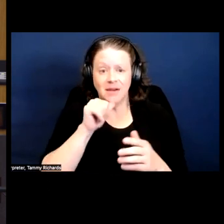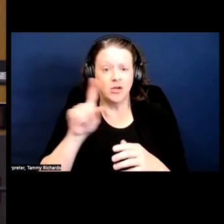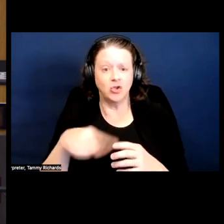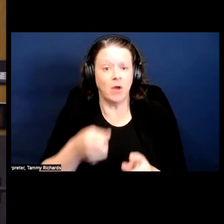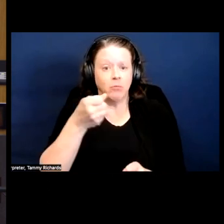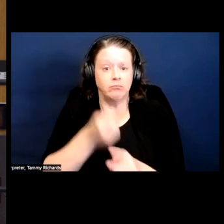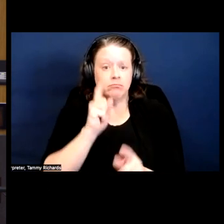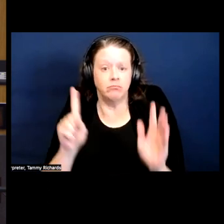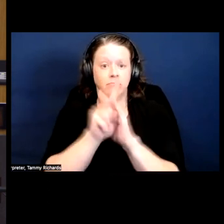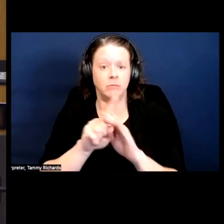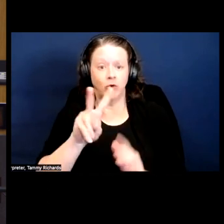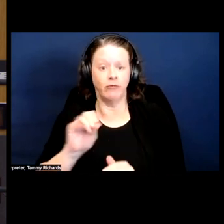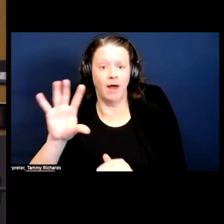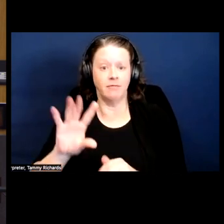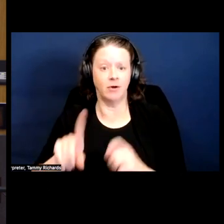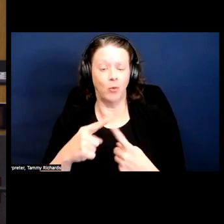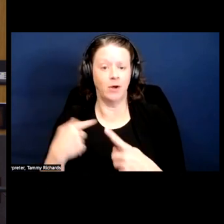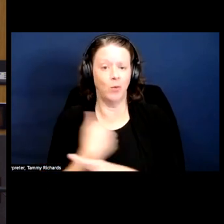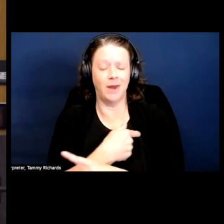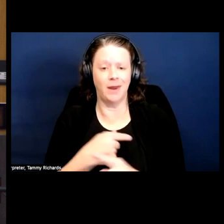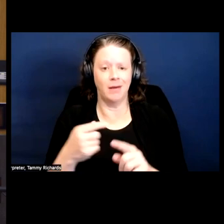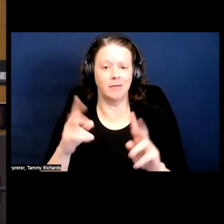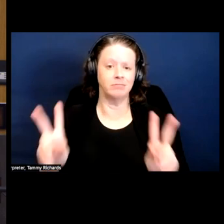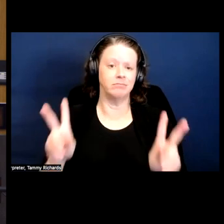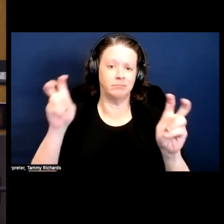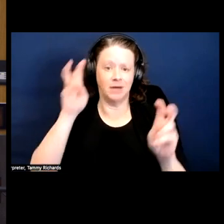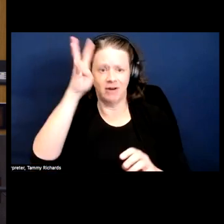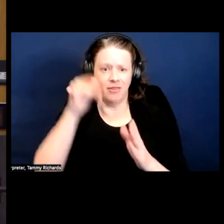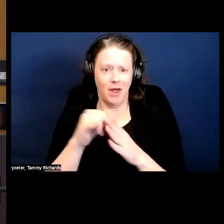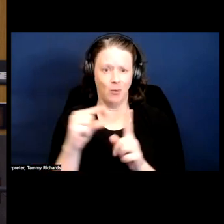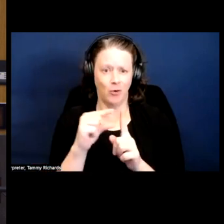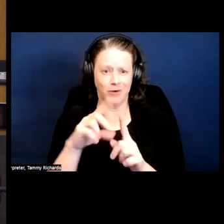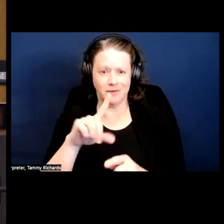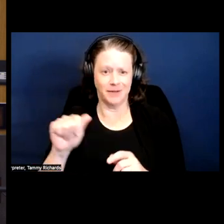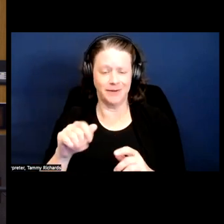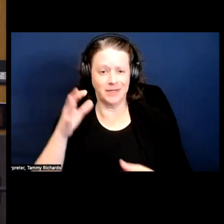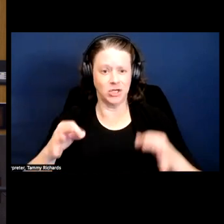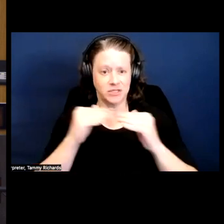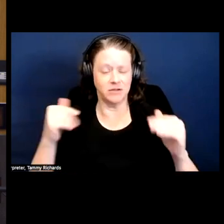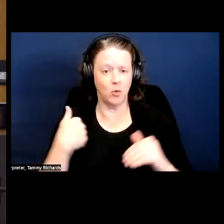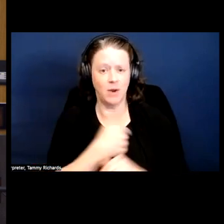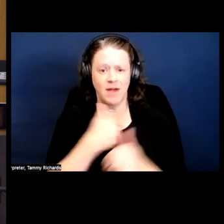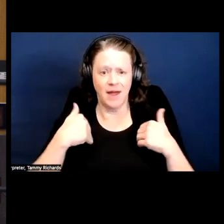just pop up in 2005 when we coined the term disability justice, this has been happening